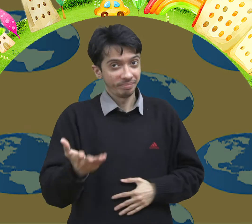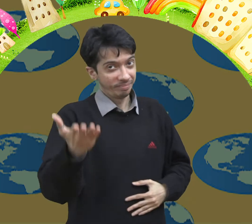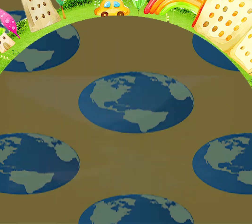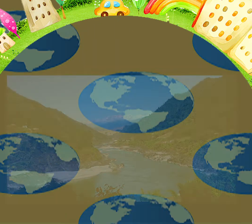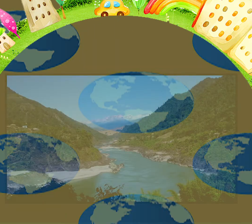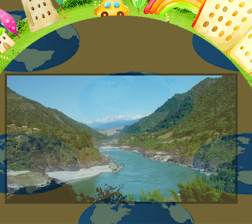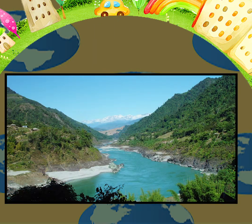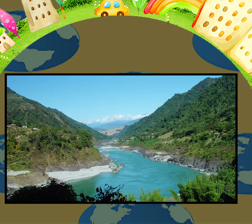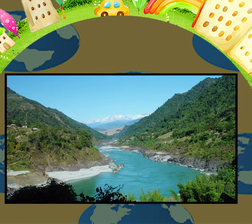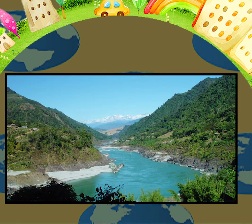Let's see.